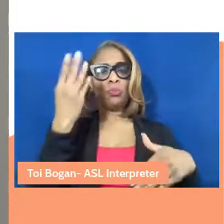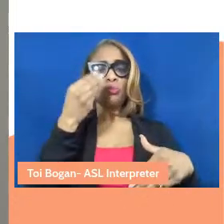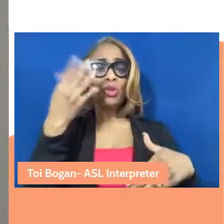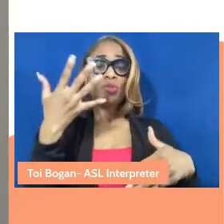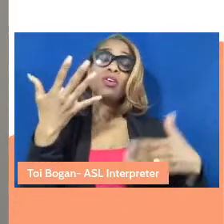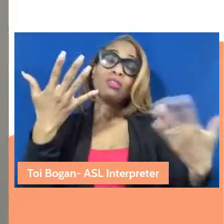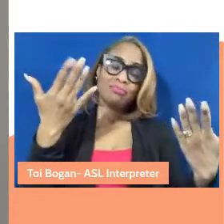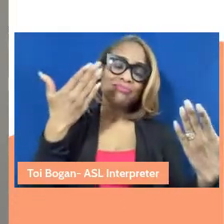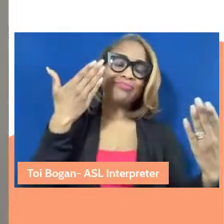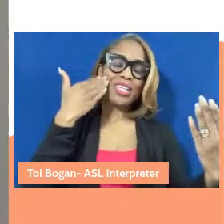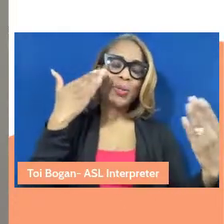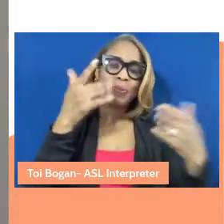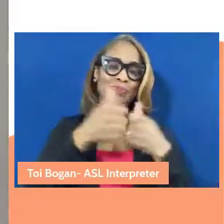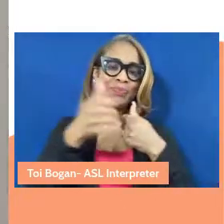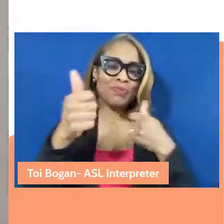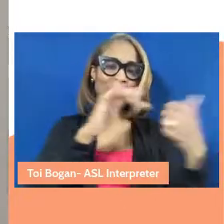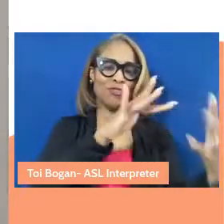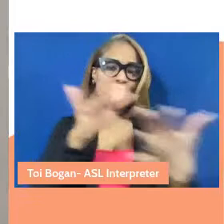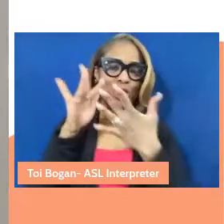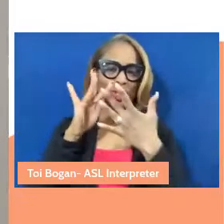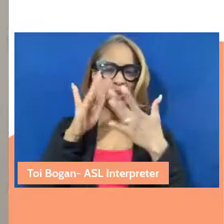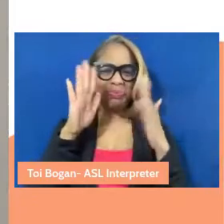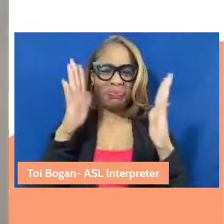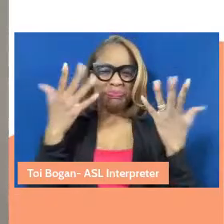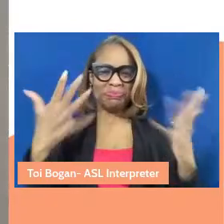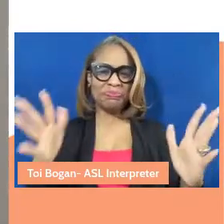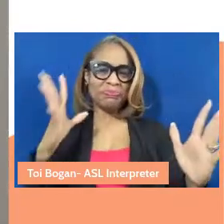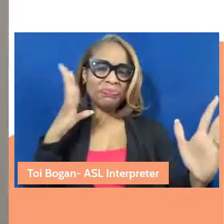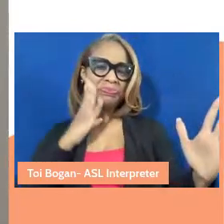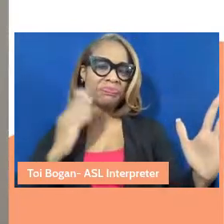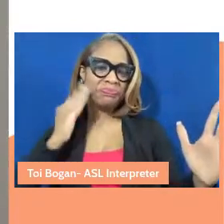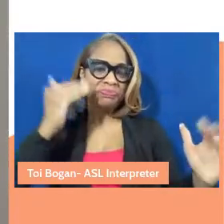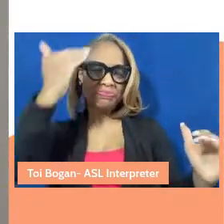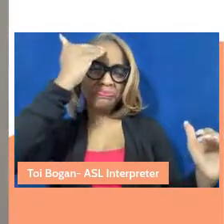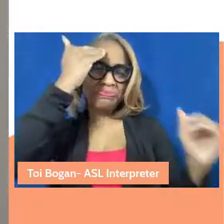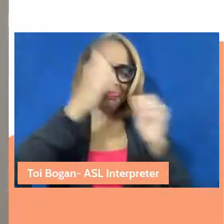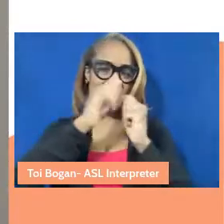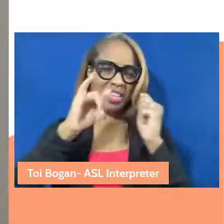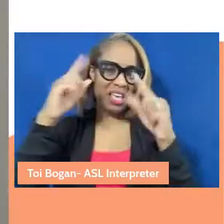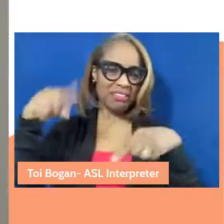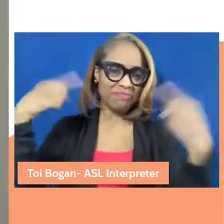We've all become familiar with that context of the past two years. Most of us have been navigating